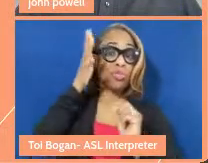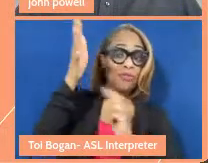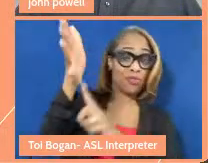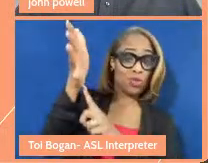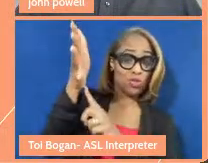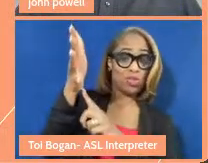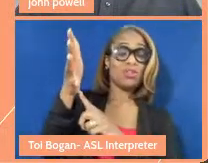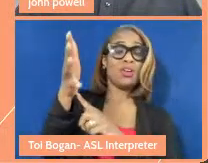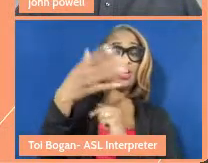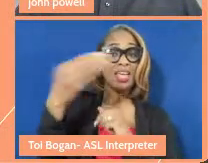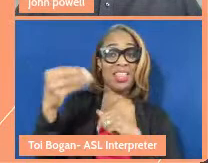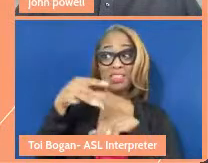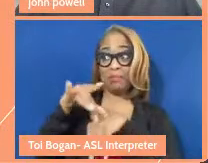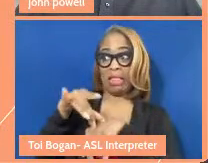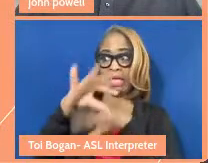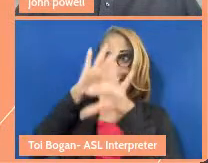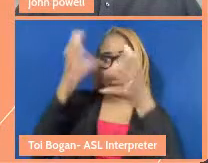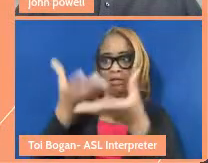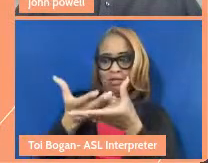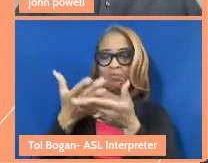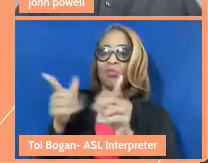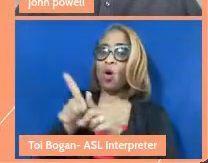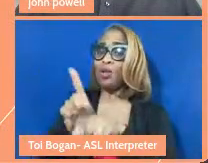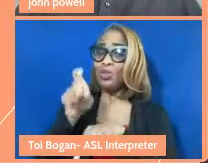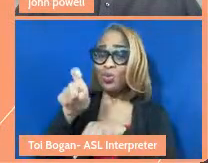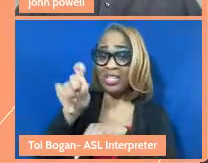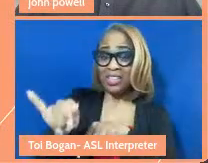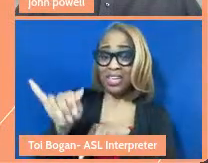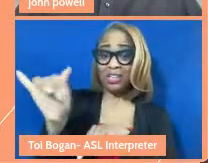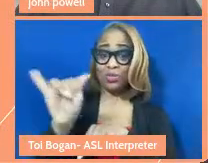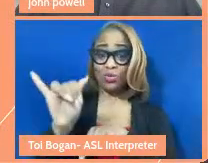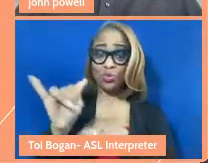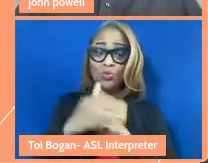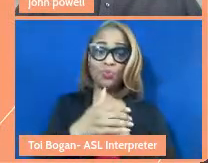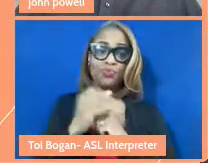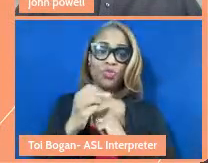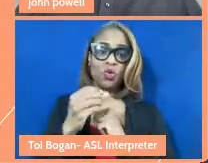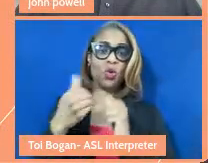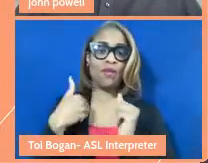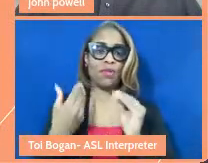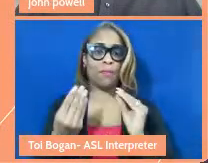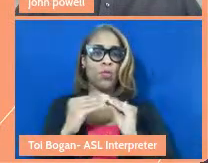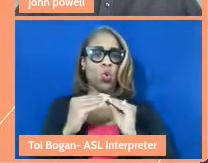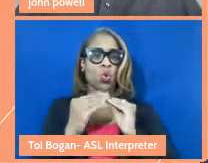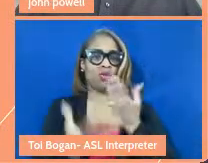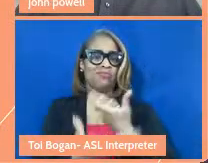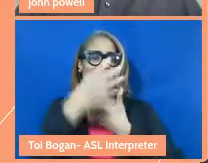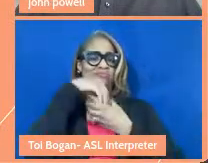Really the work that I do in terms of bringing more care to my own life and to other people's